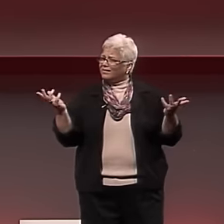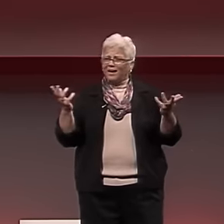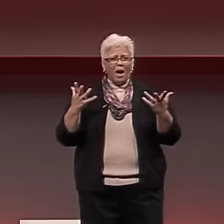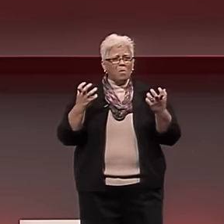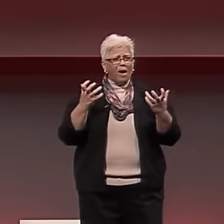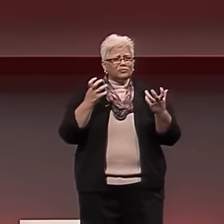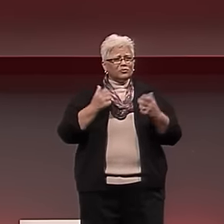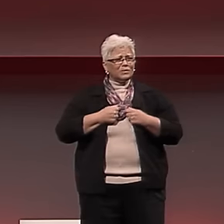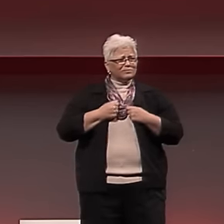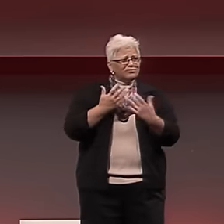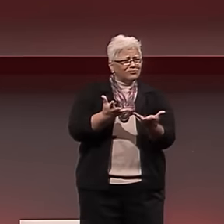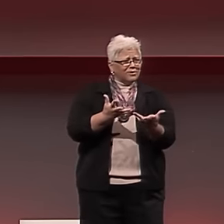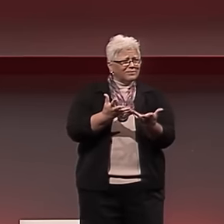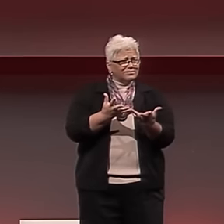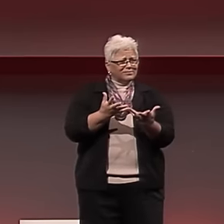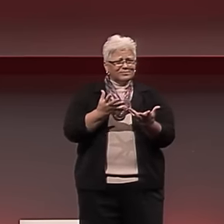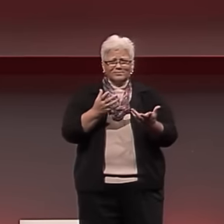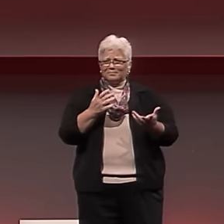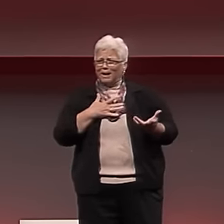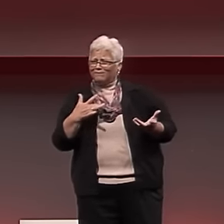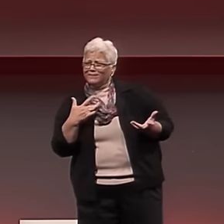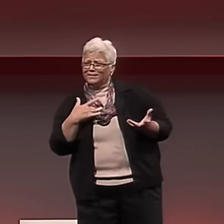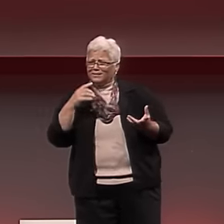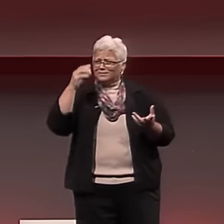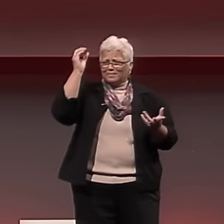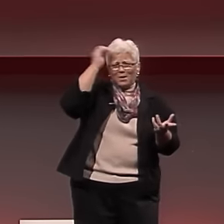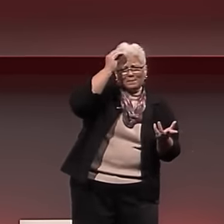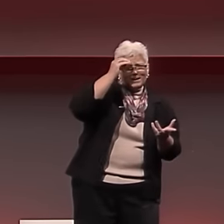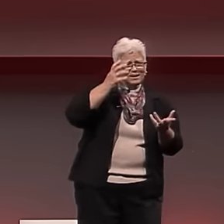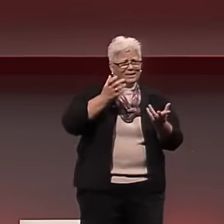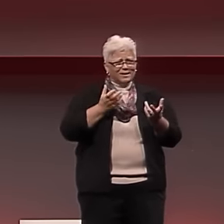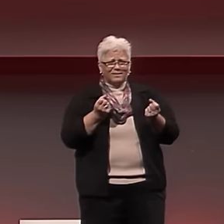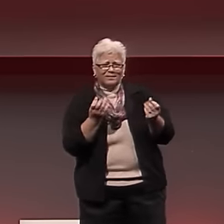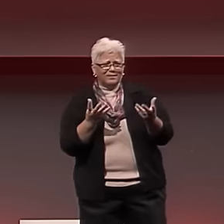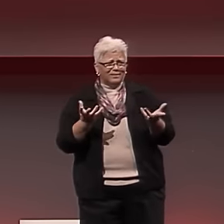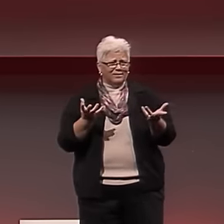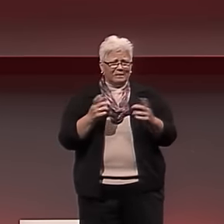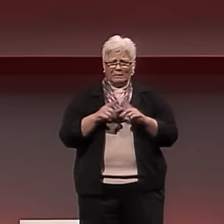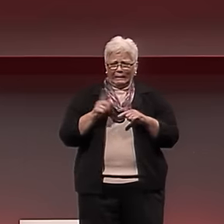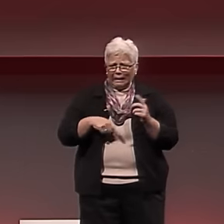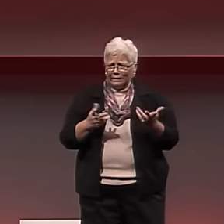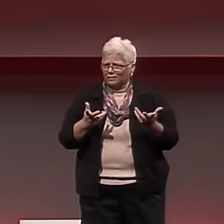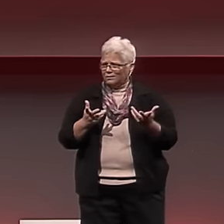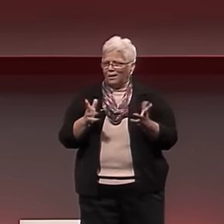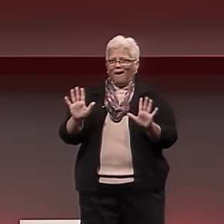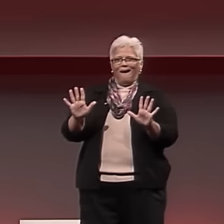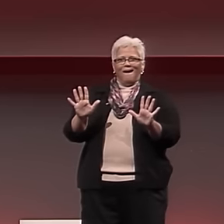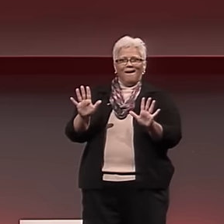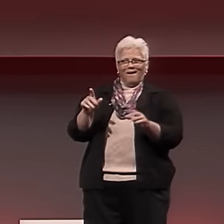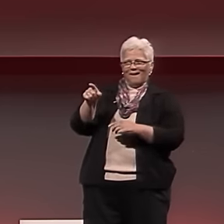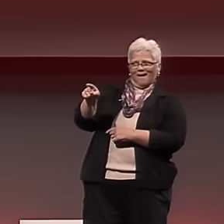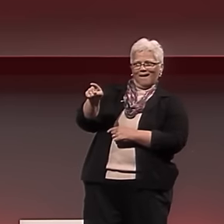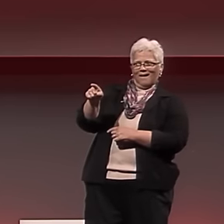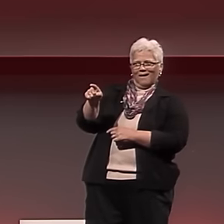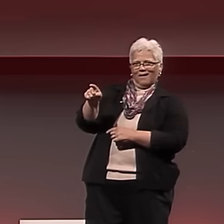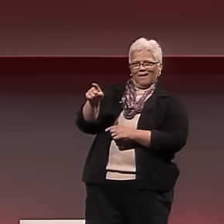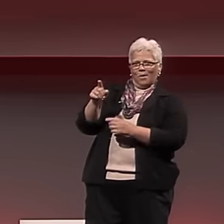but we wish to communicate our feelings and thoughts, what should we do?